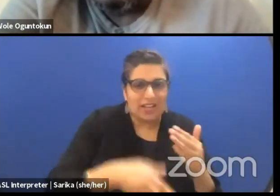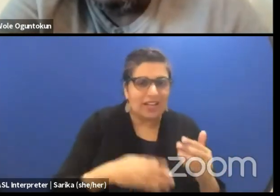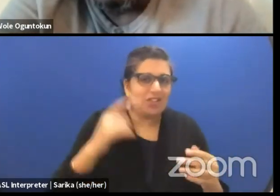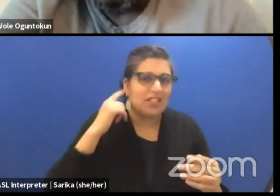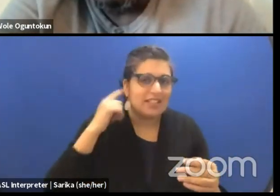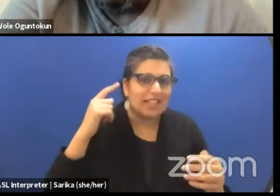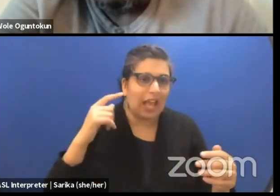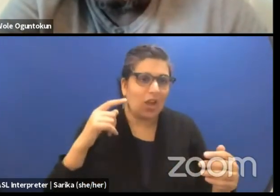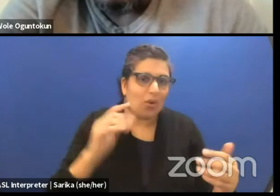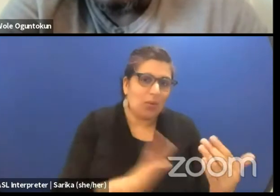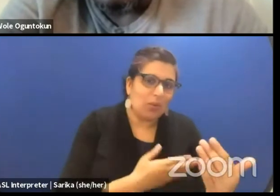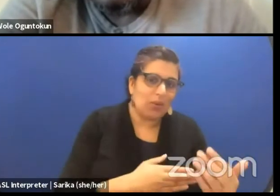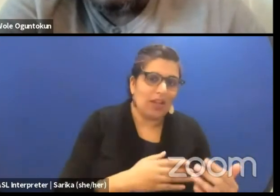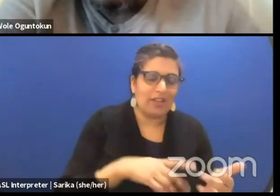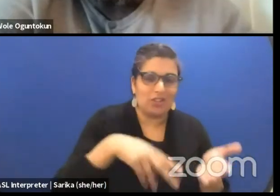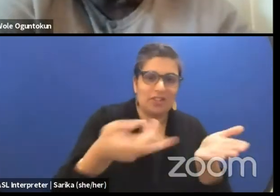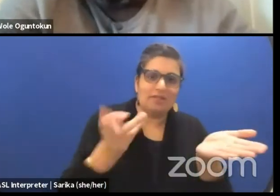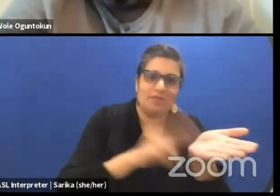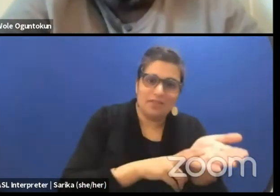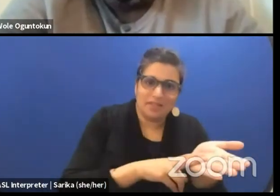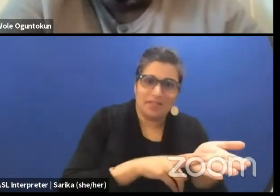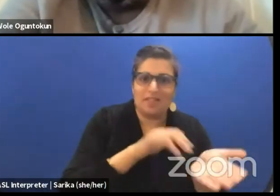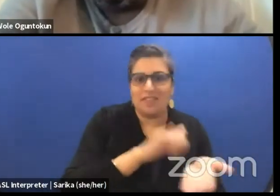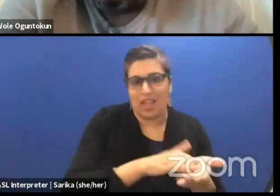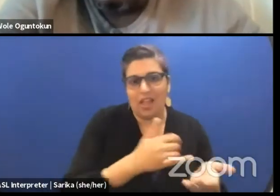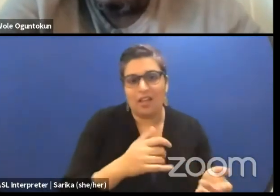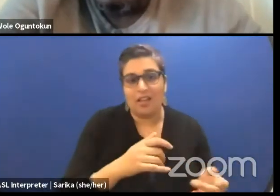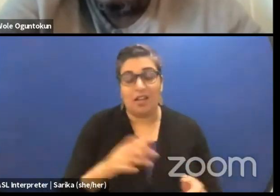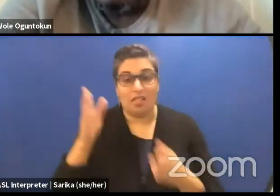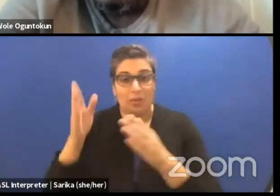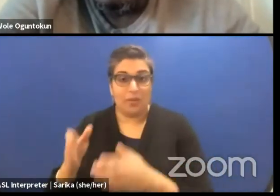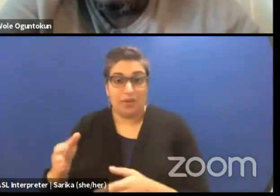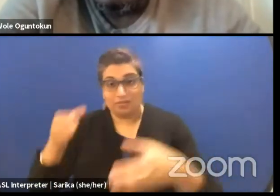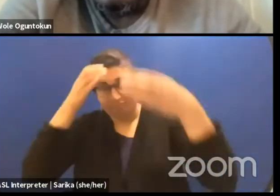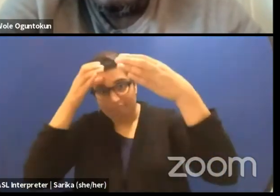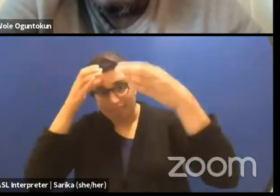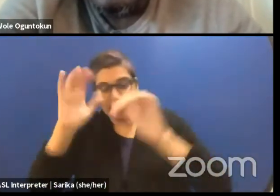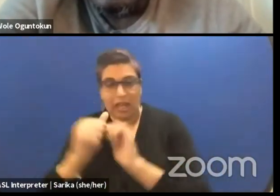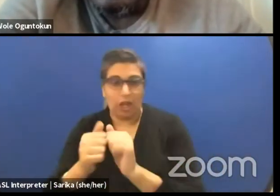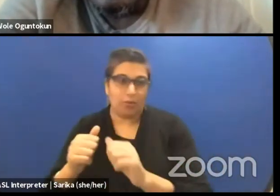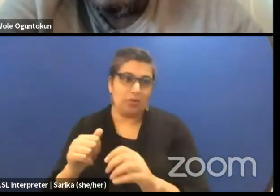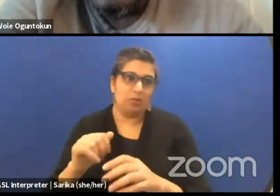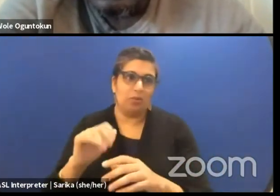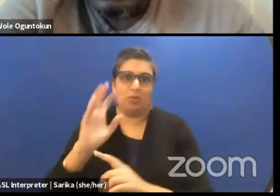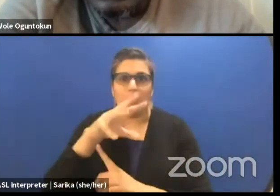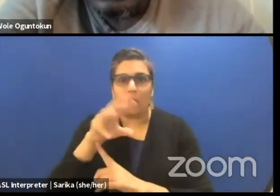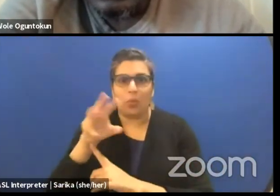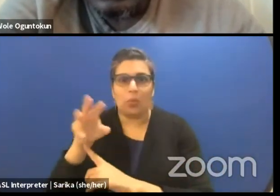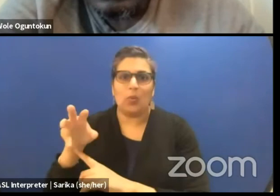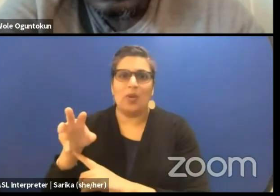and she's the one that signs that sound score. The person that knows how to create film is the one that creates our media score